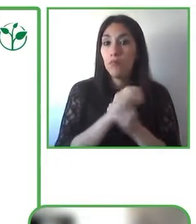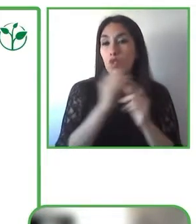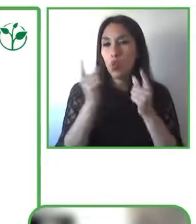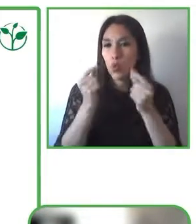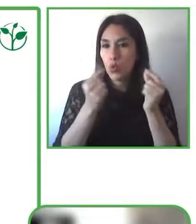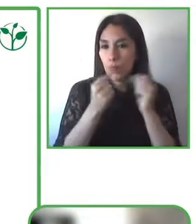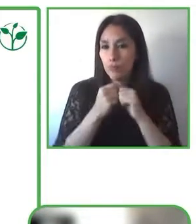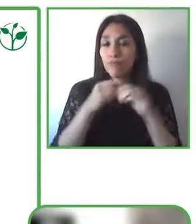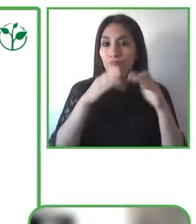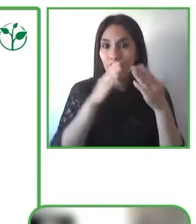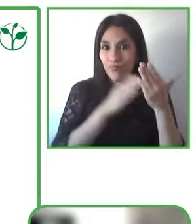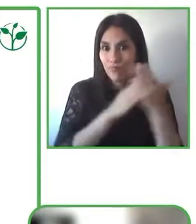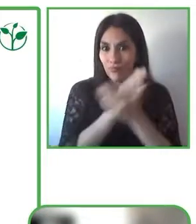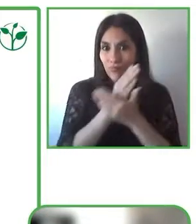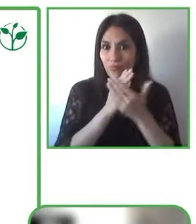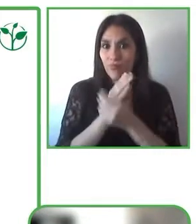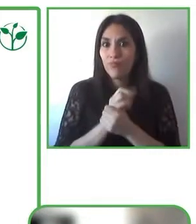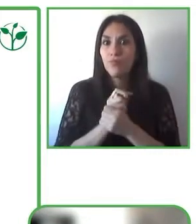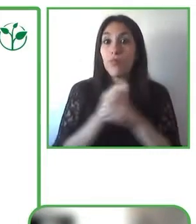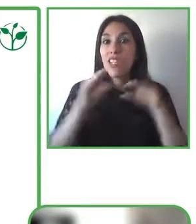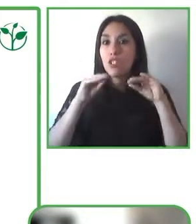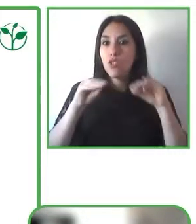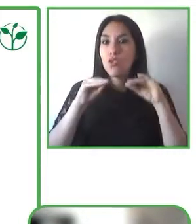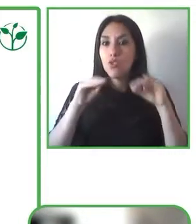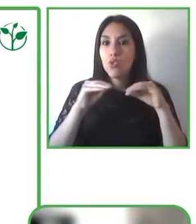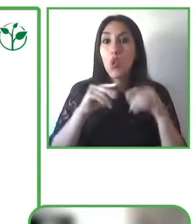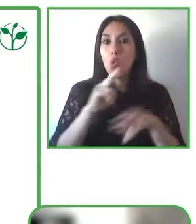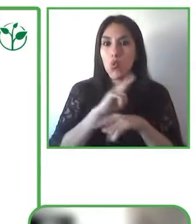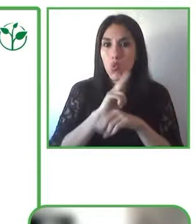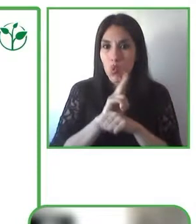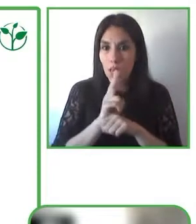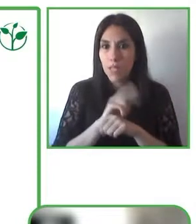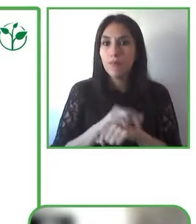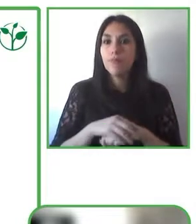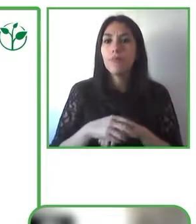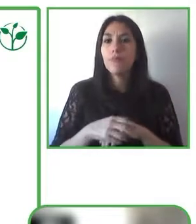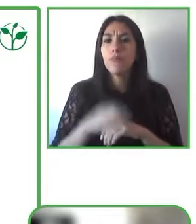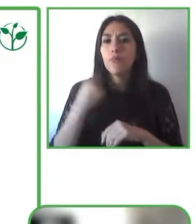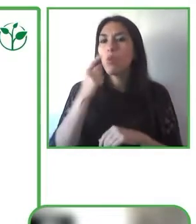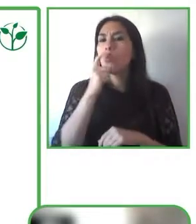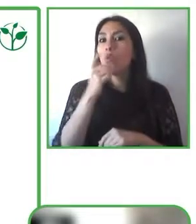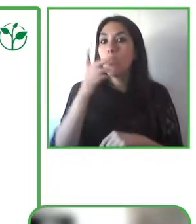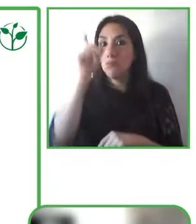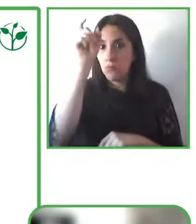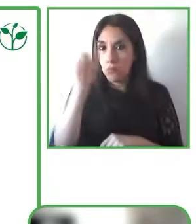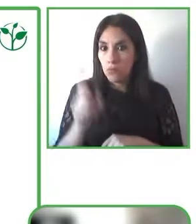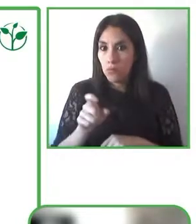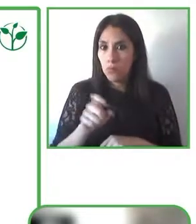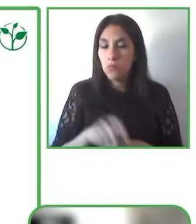that consumers are the principal audience but also that extends to carers and those people that are